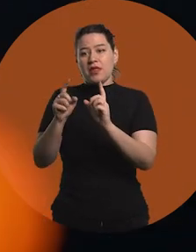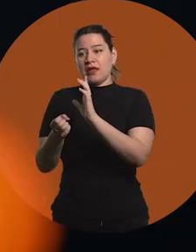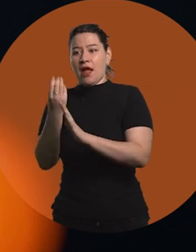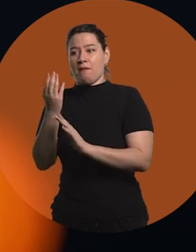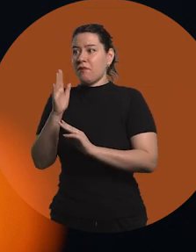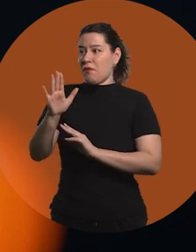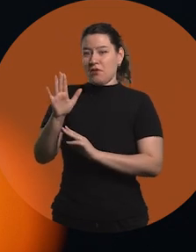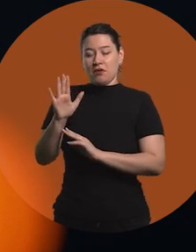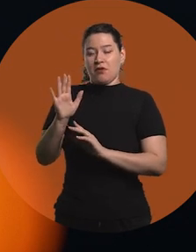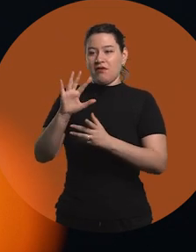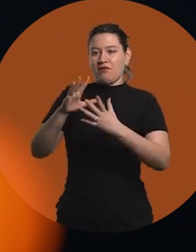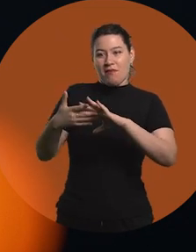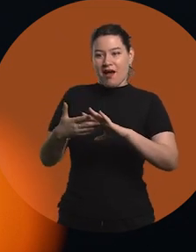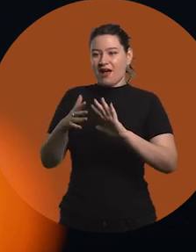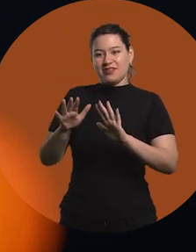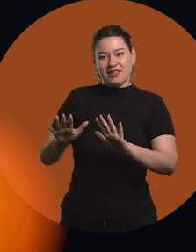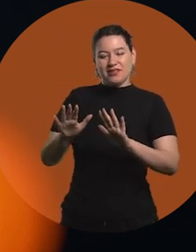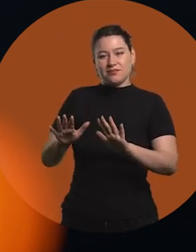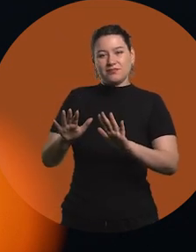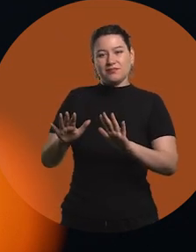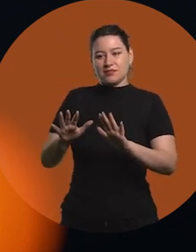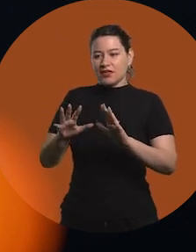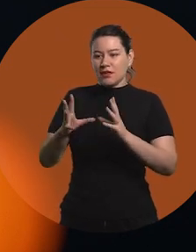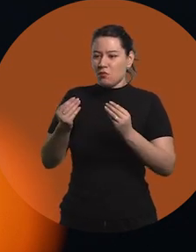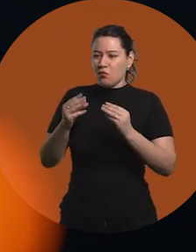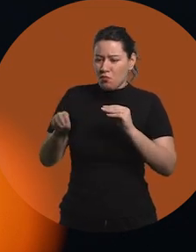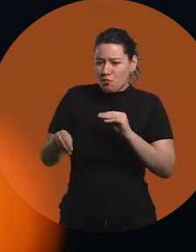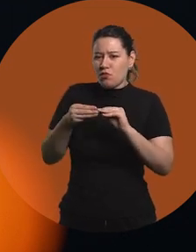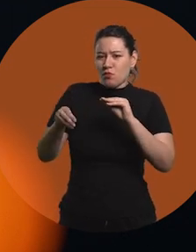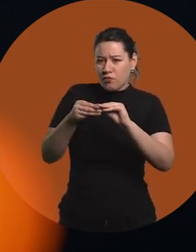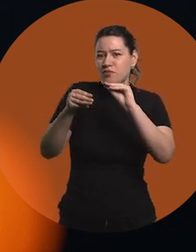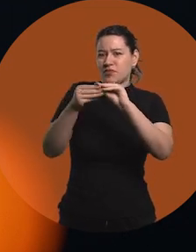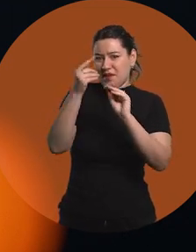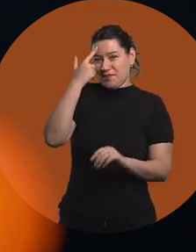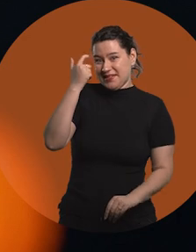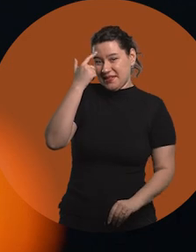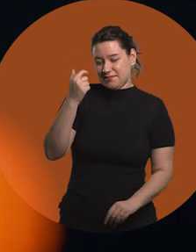So I think that's it, ultimately. A sum of things, without a doubt.